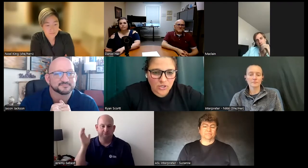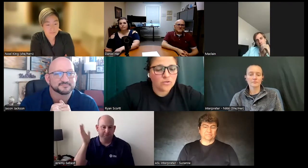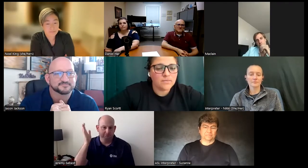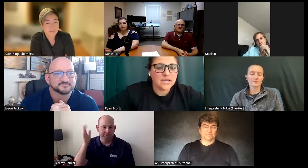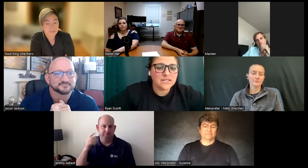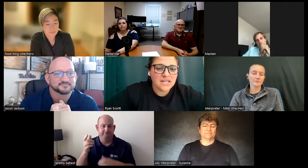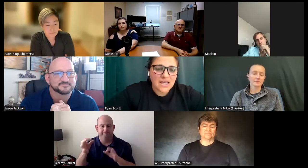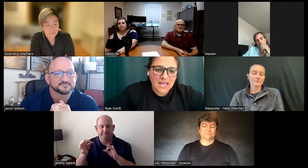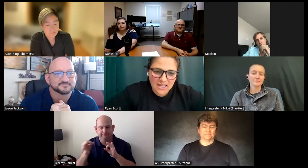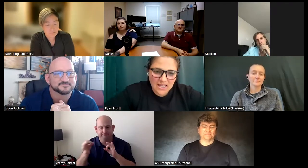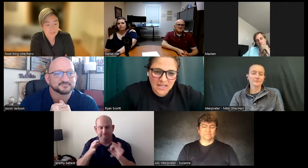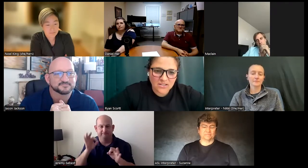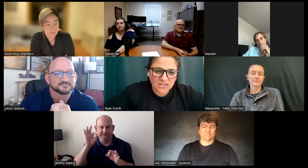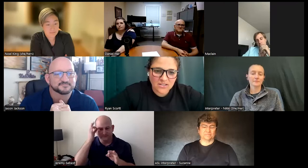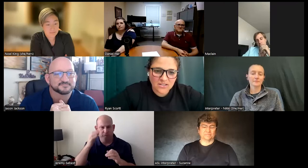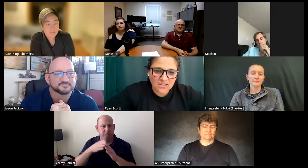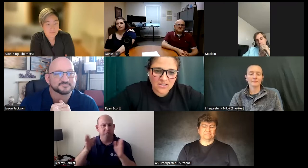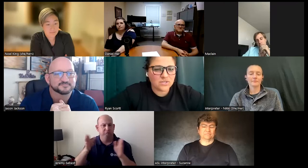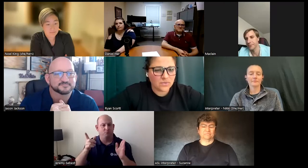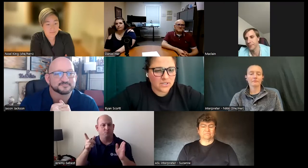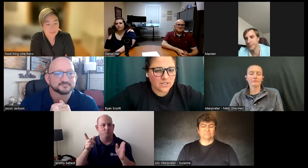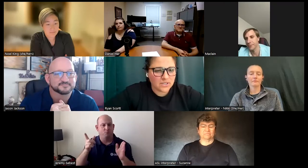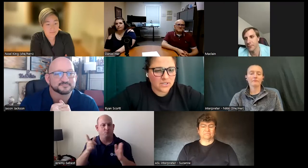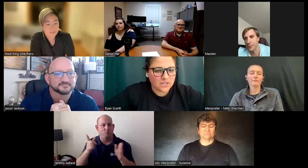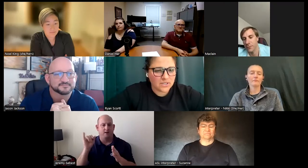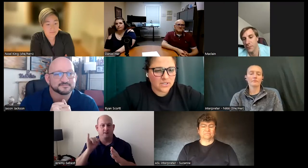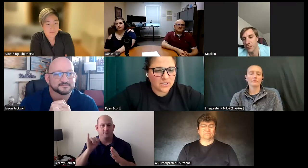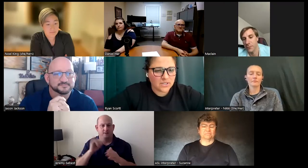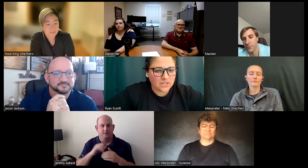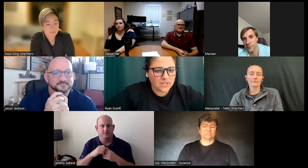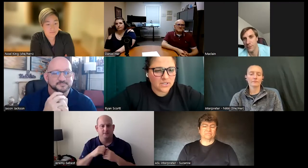Recruitment and that presentation was really interesting and kind of opened up